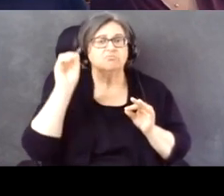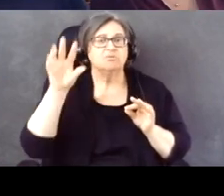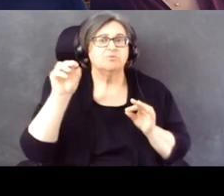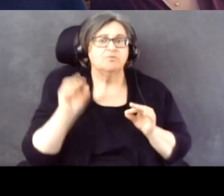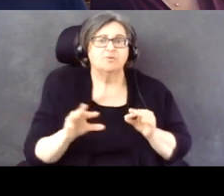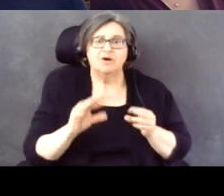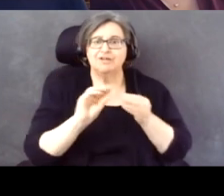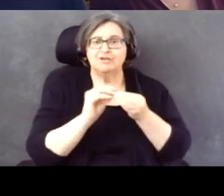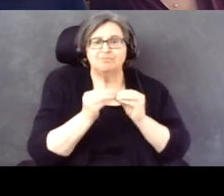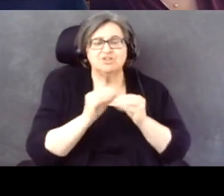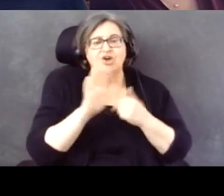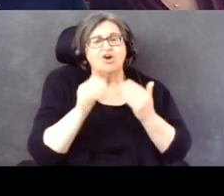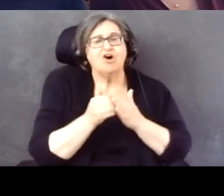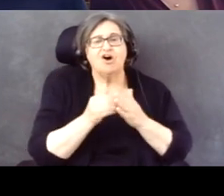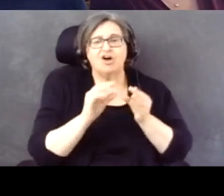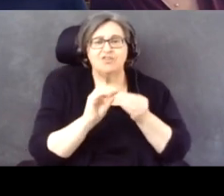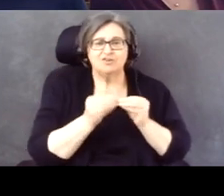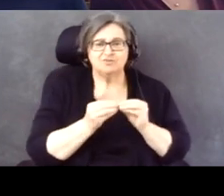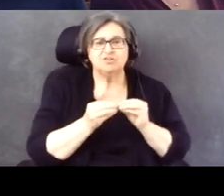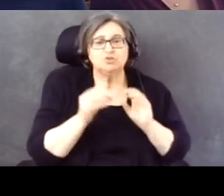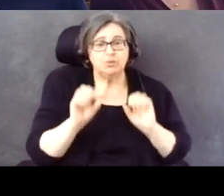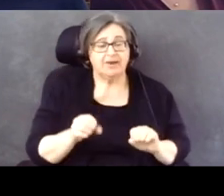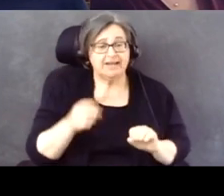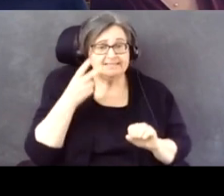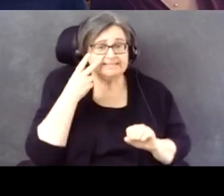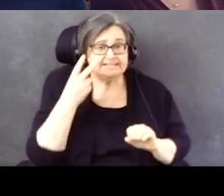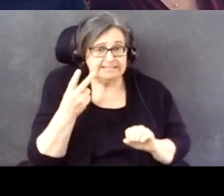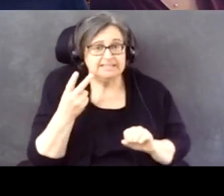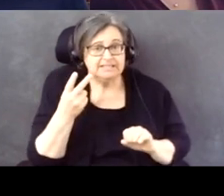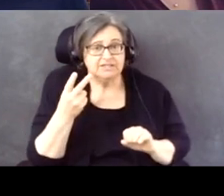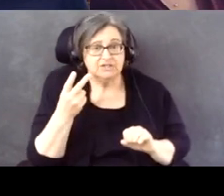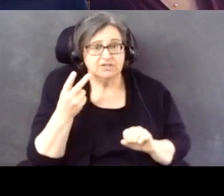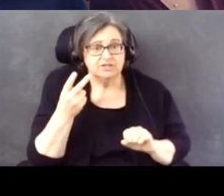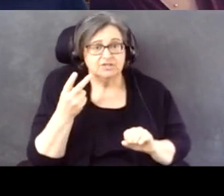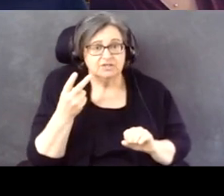All of these numbers are available in reports we've done.